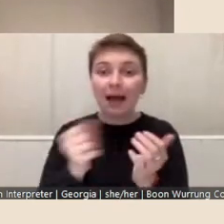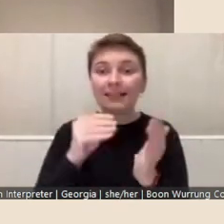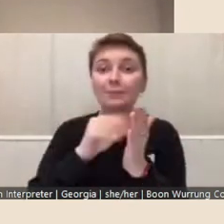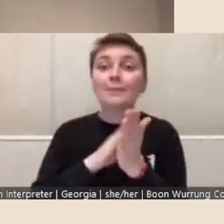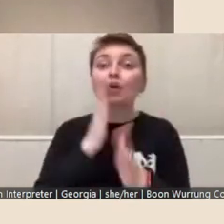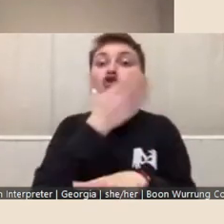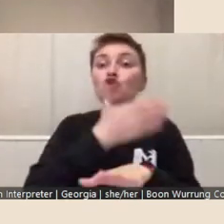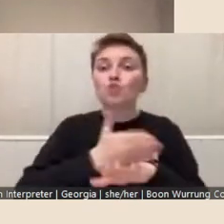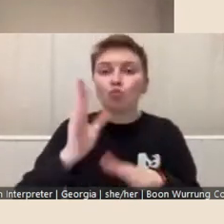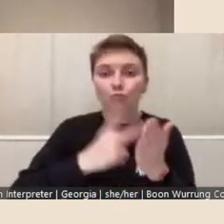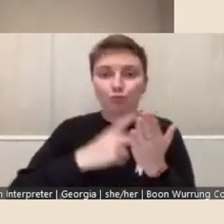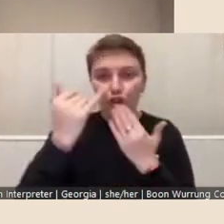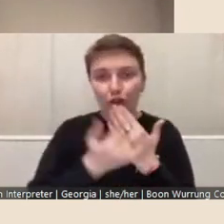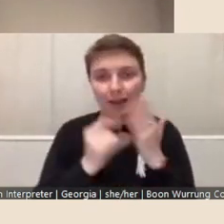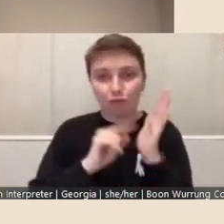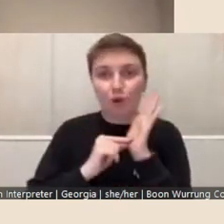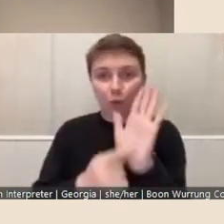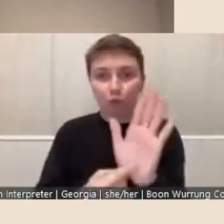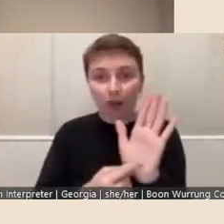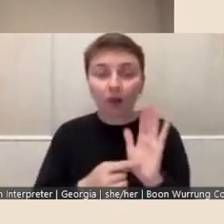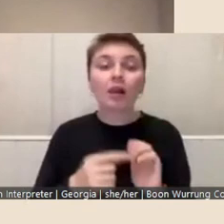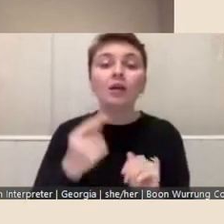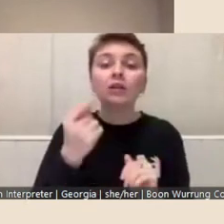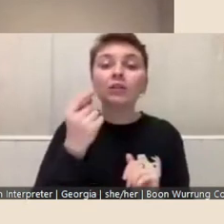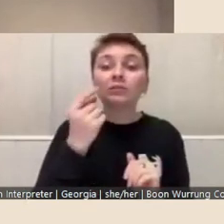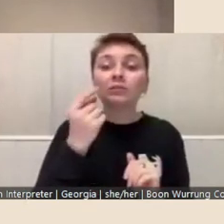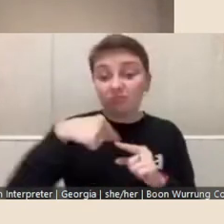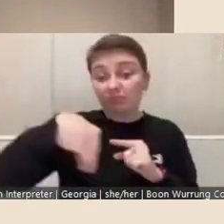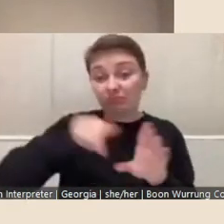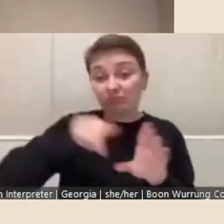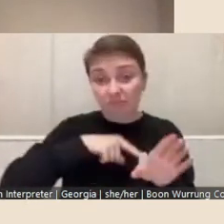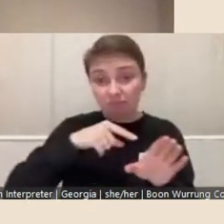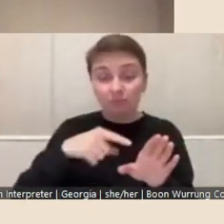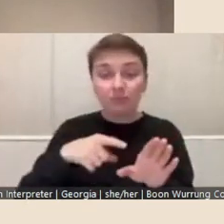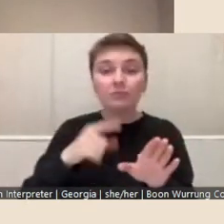For 2022, one fellowship is offered for a period of 12 months, with a grant of $10,000.